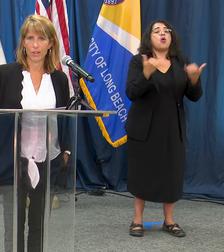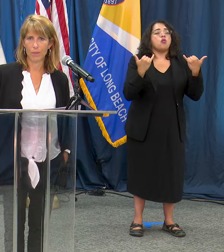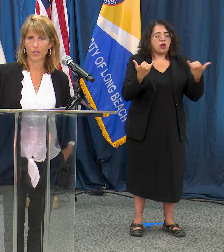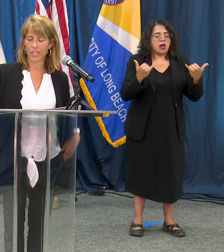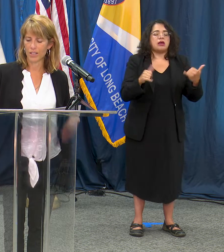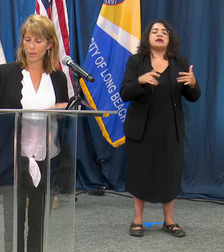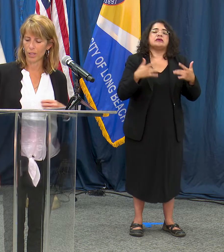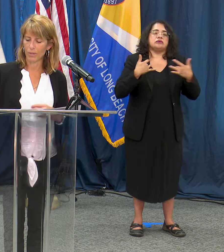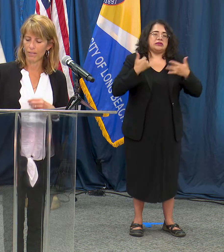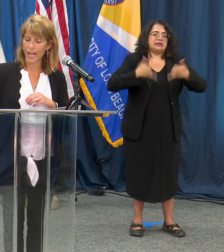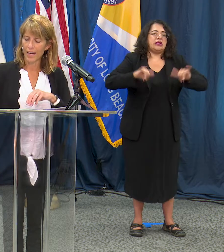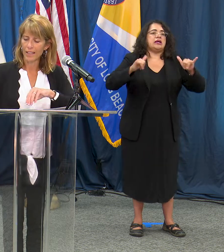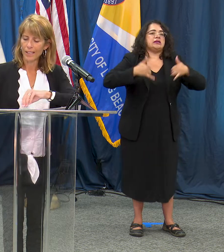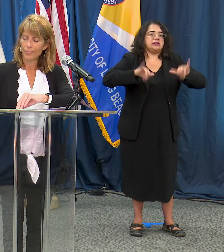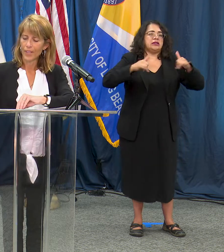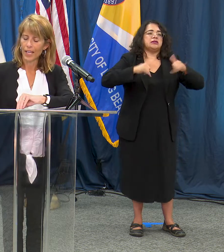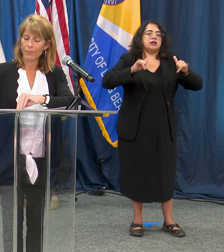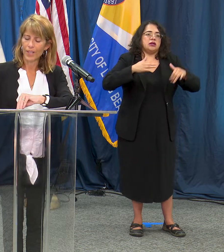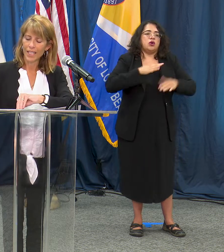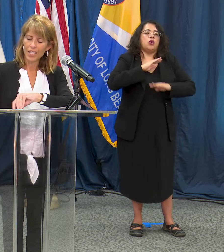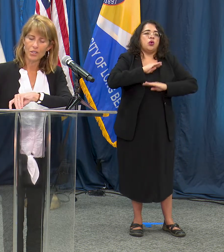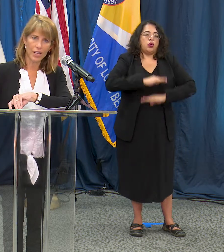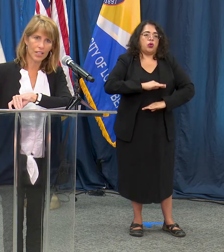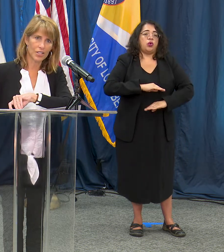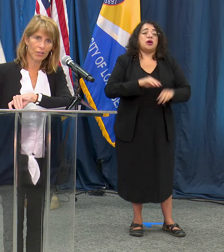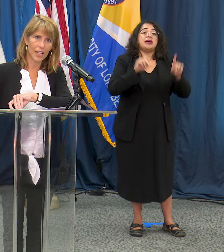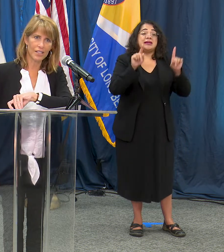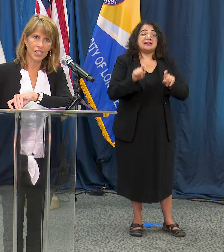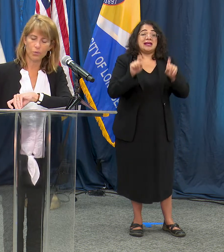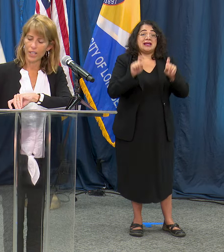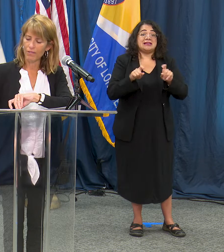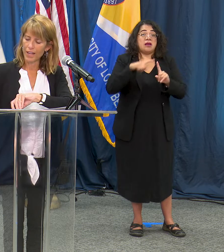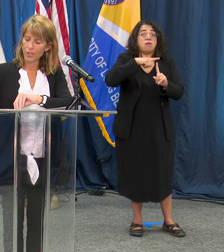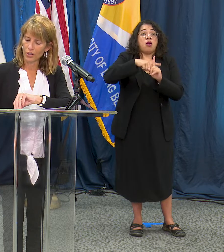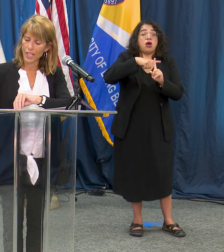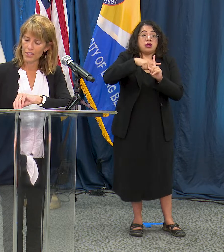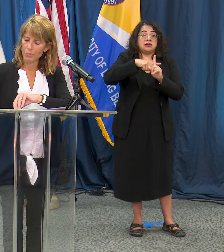8% so we're above that. The case rate so less than 25 total cases